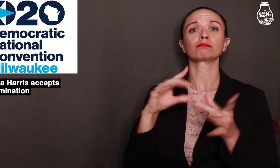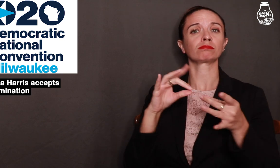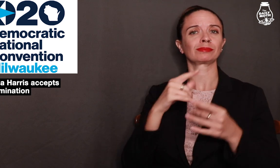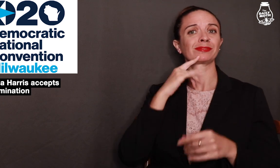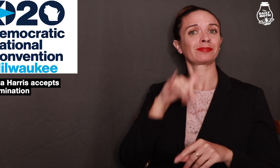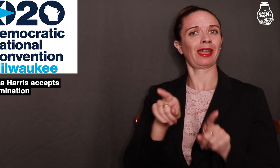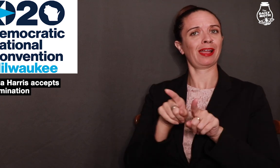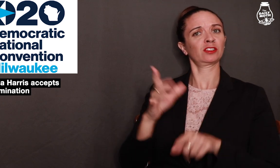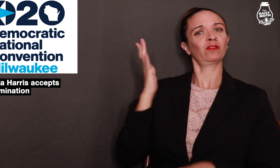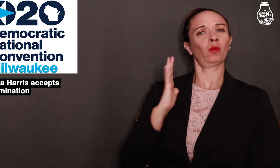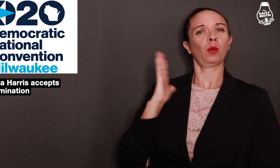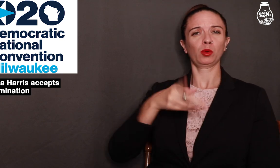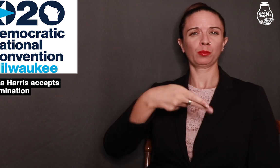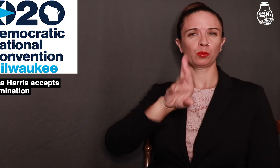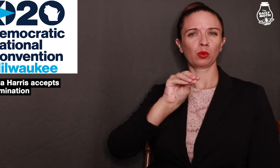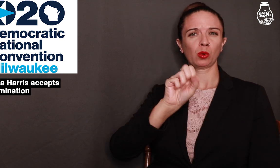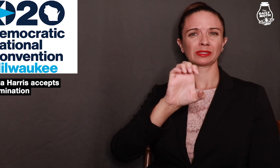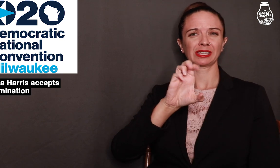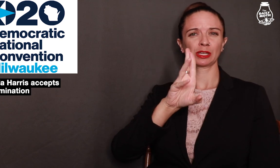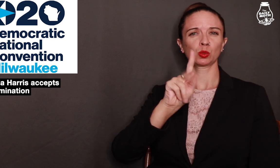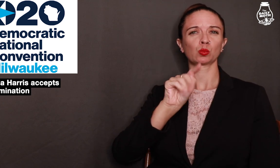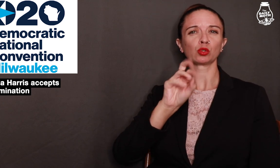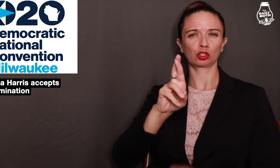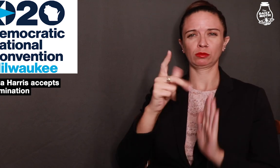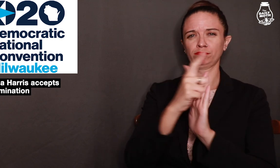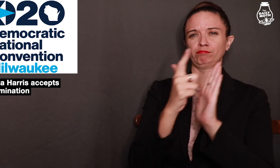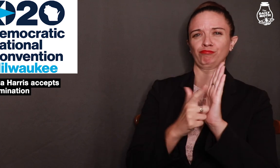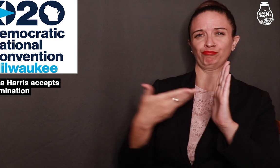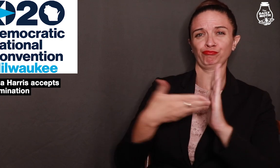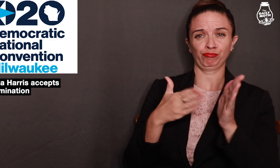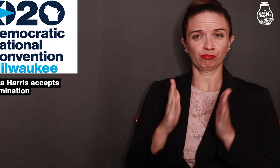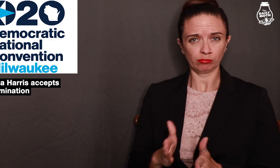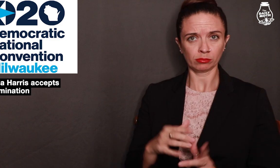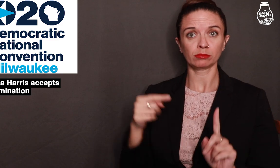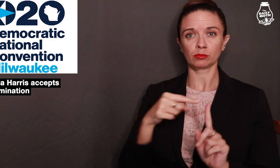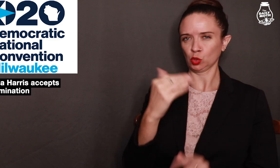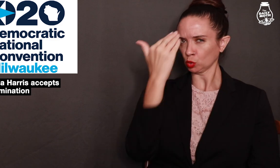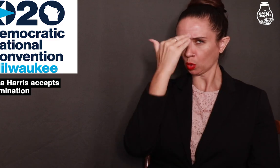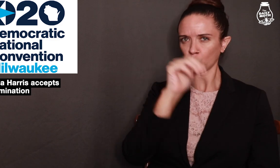She said as a former prosecutor,